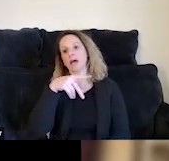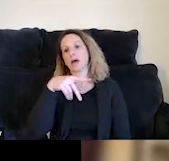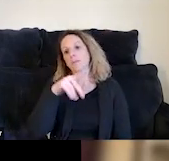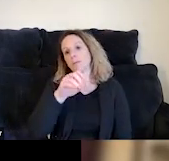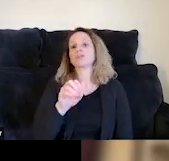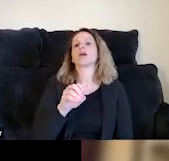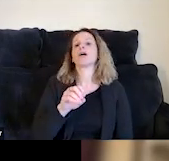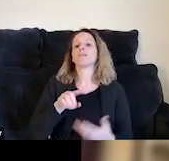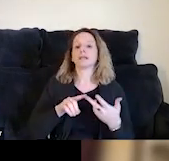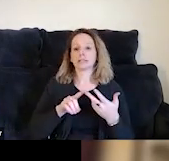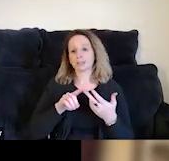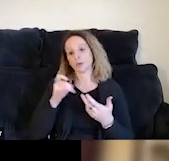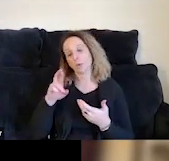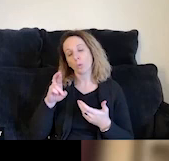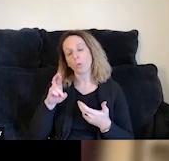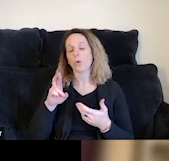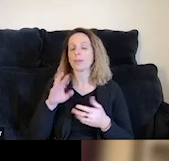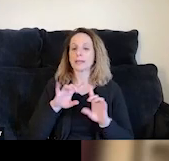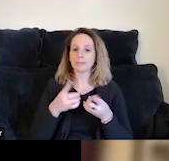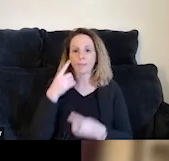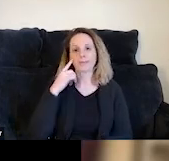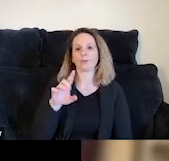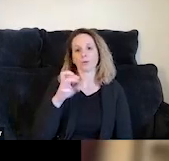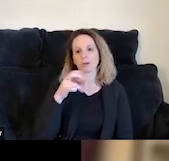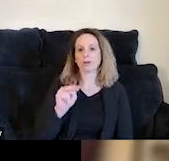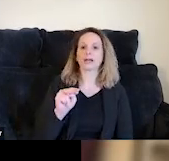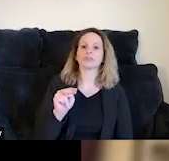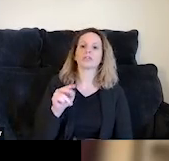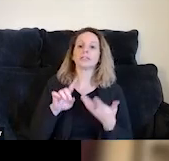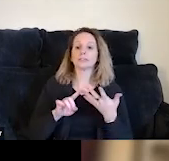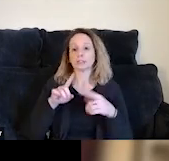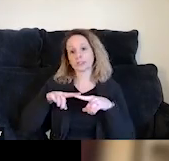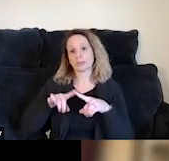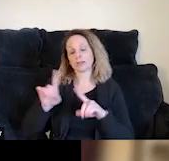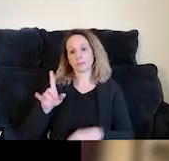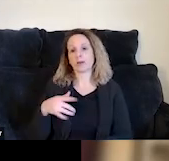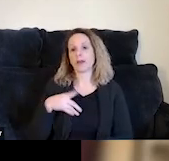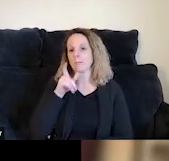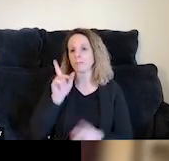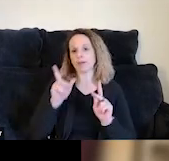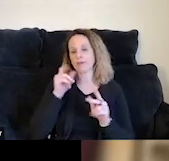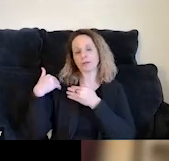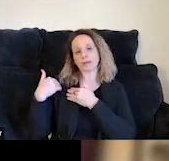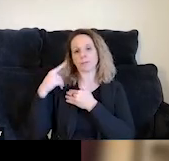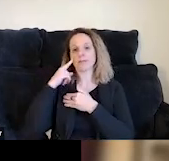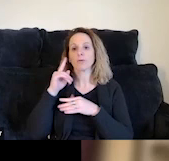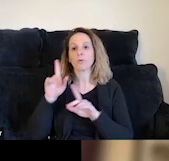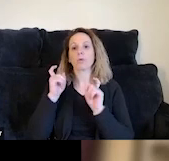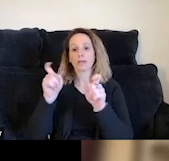of Corrections and Rehabilitation. Different colleagues of ours who have the responsibility of administering services